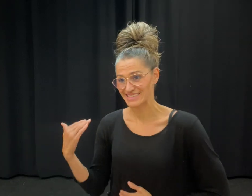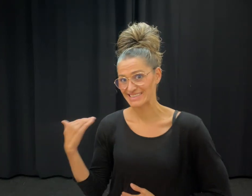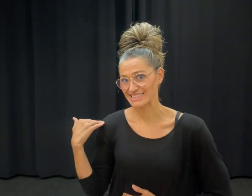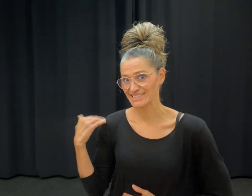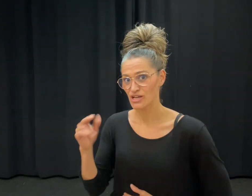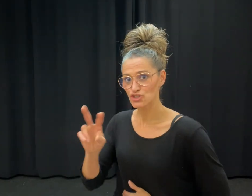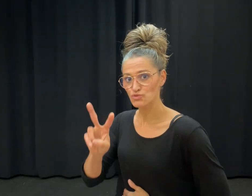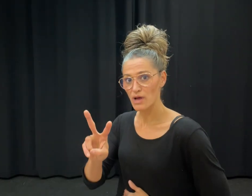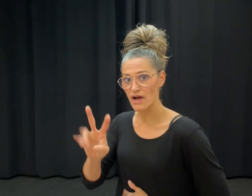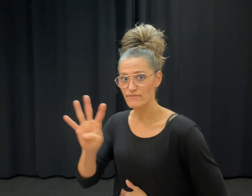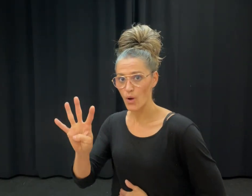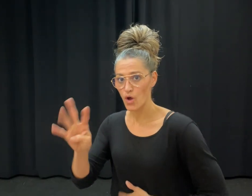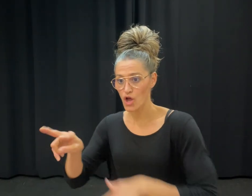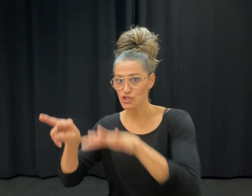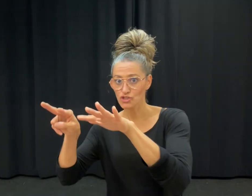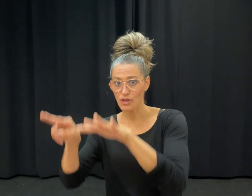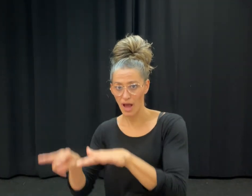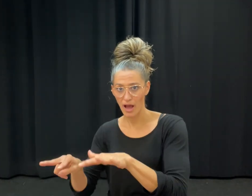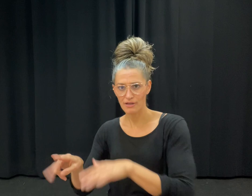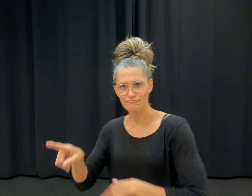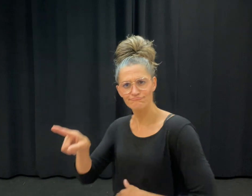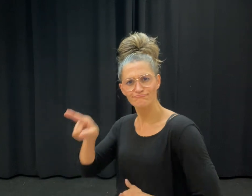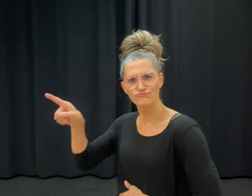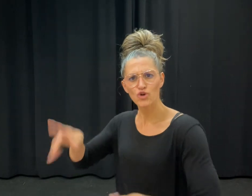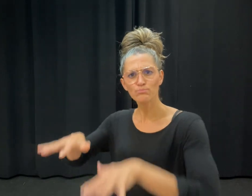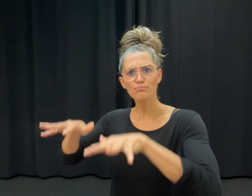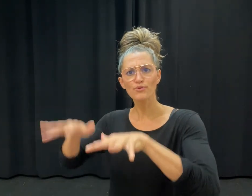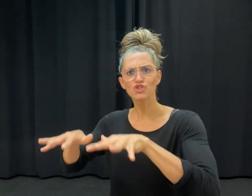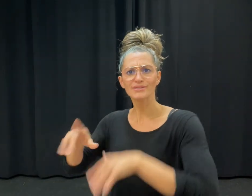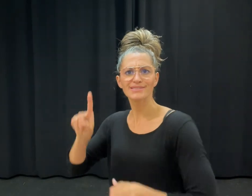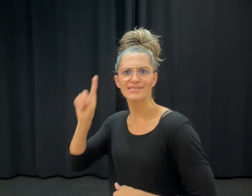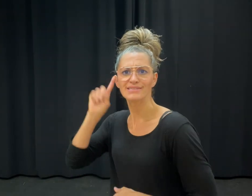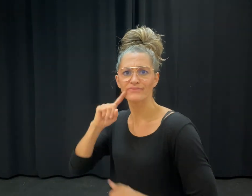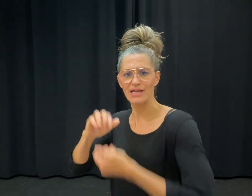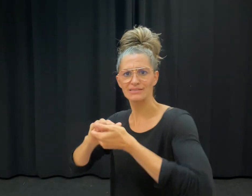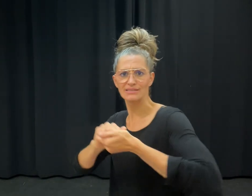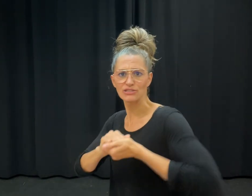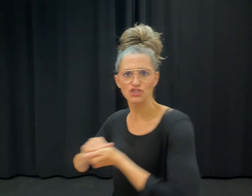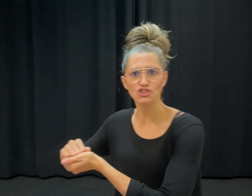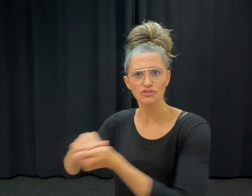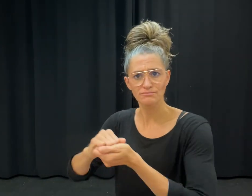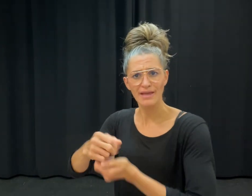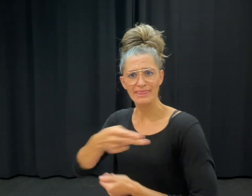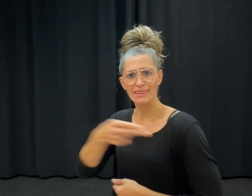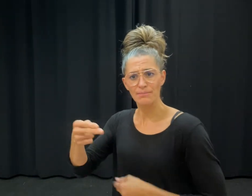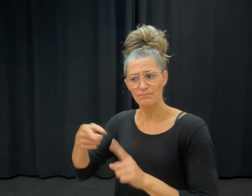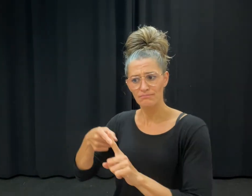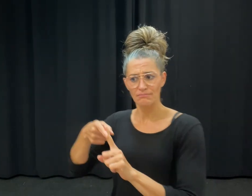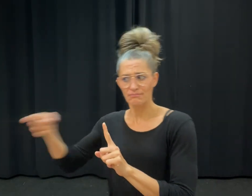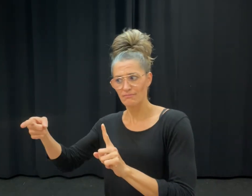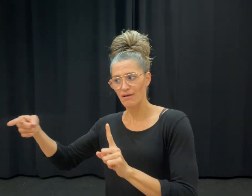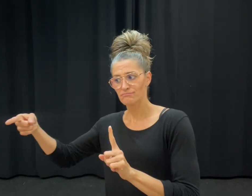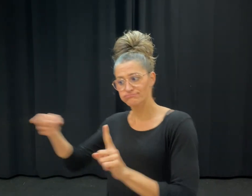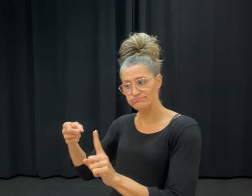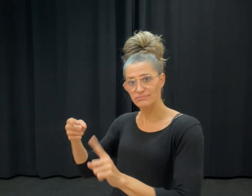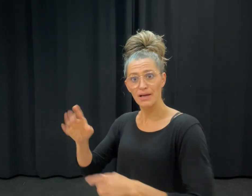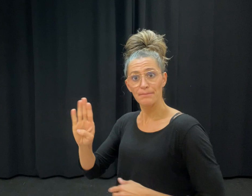On July 24th, the British Deaf Association (BDA) celebrated